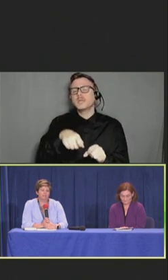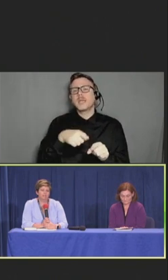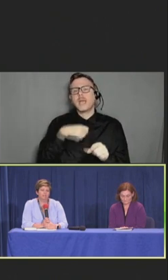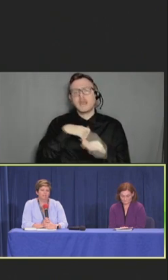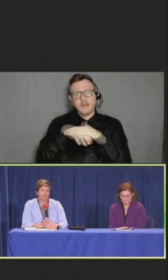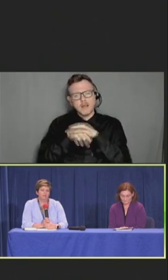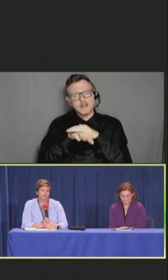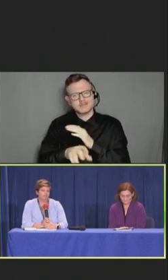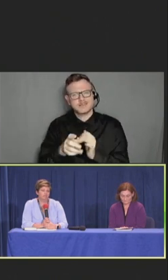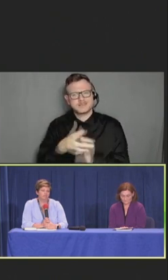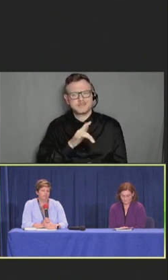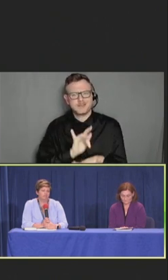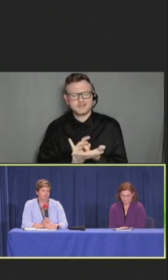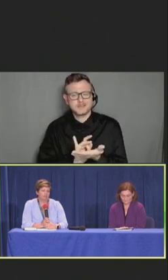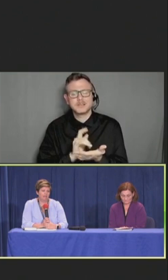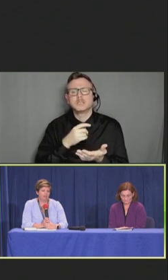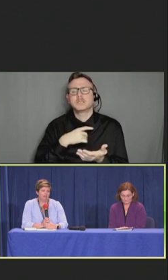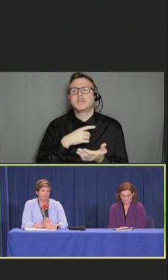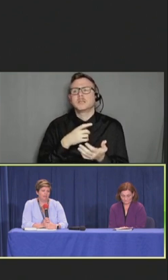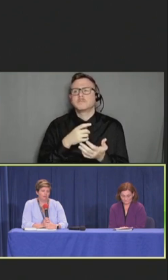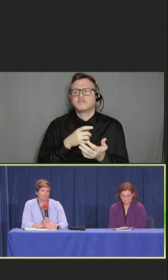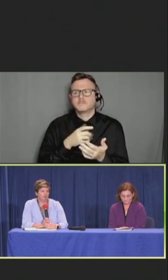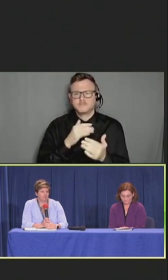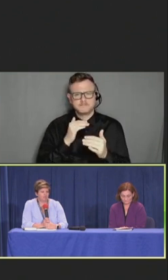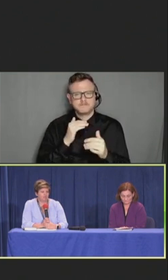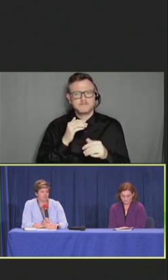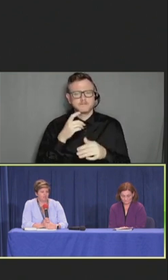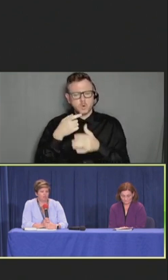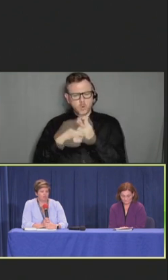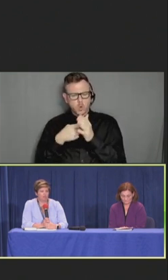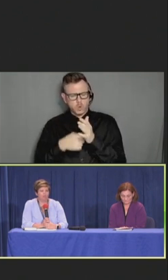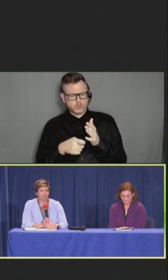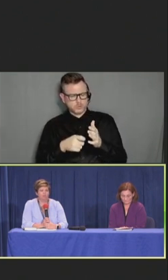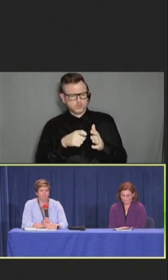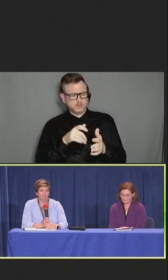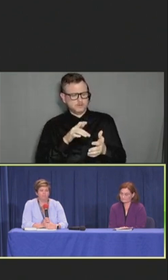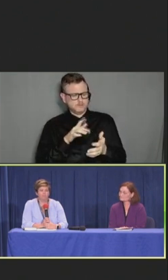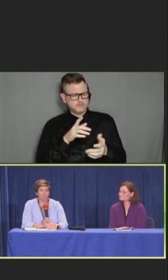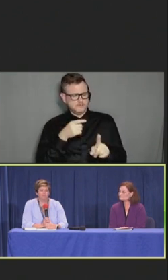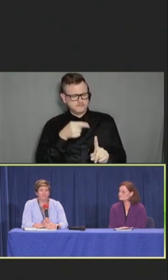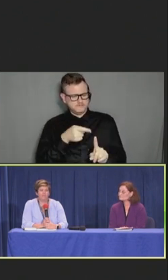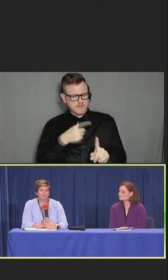But also, to really think about, you know, what's the cost of drugs overall for our system.